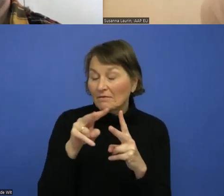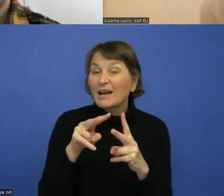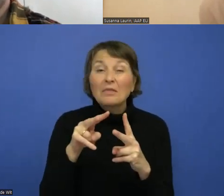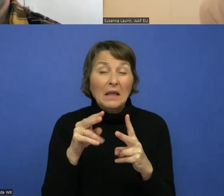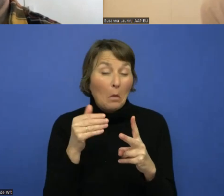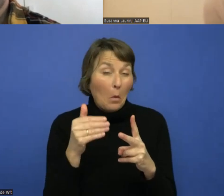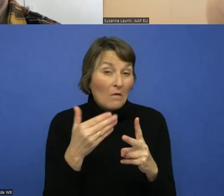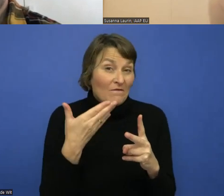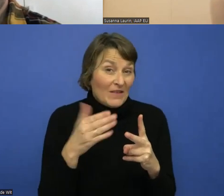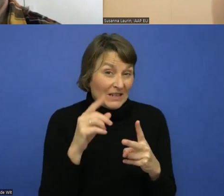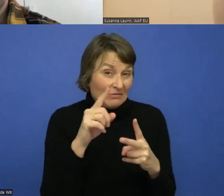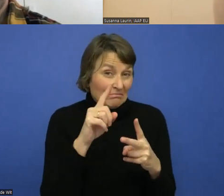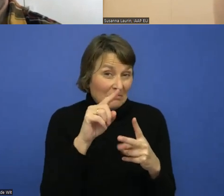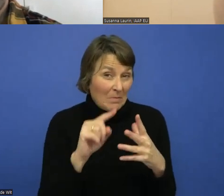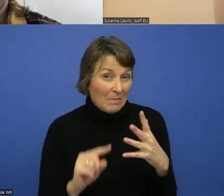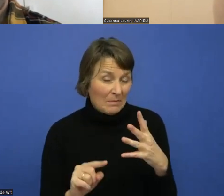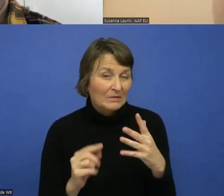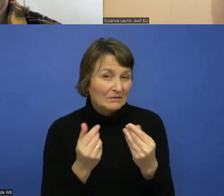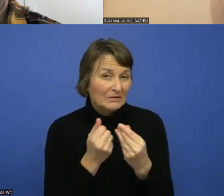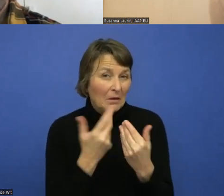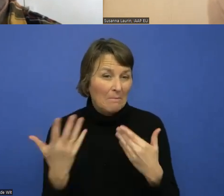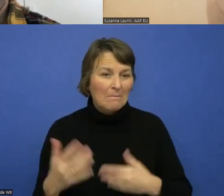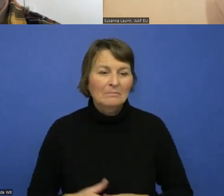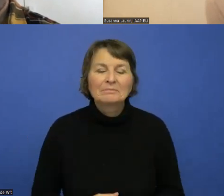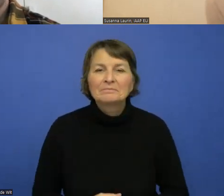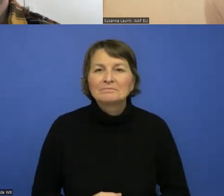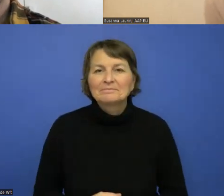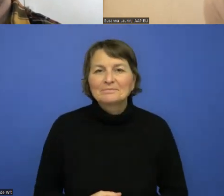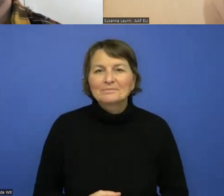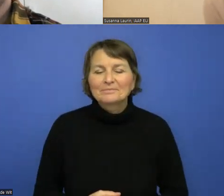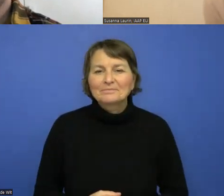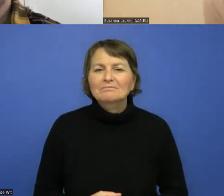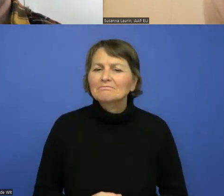So there is absolutely material out there.